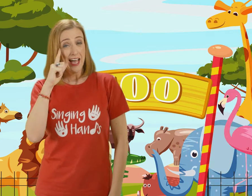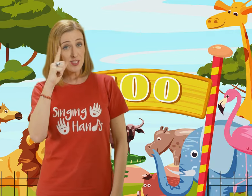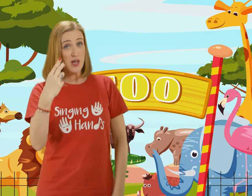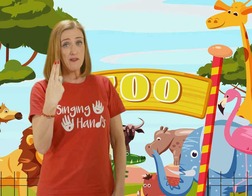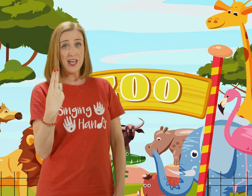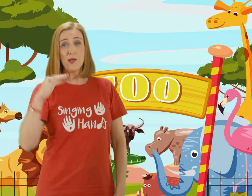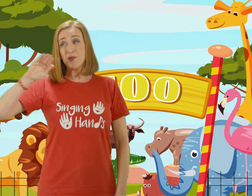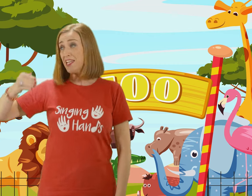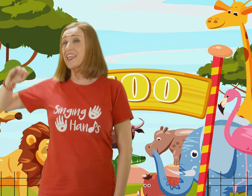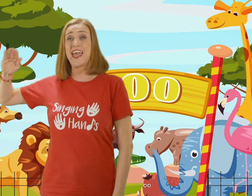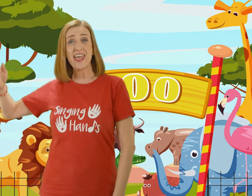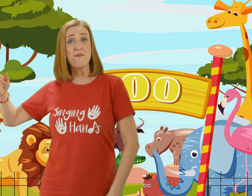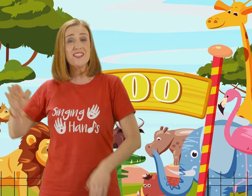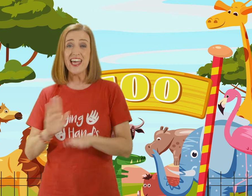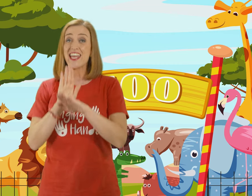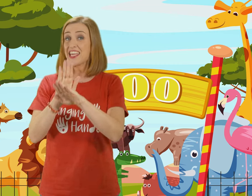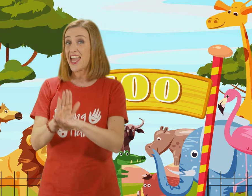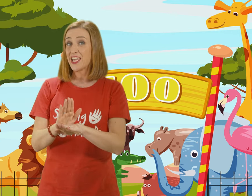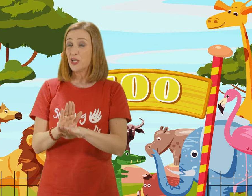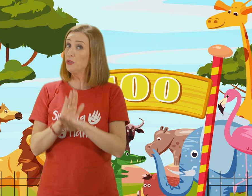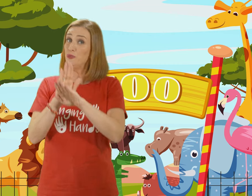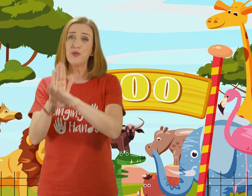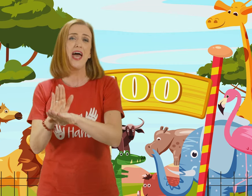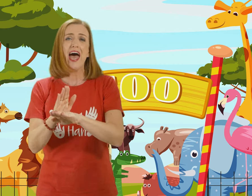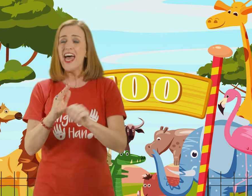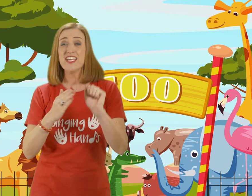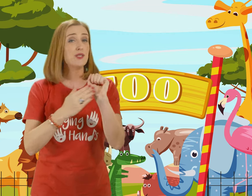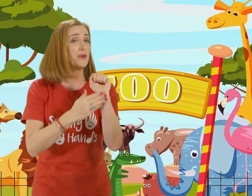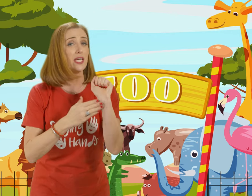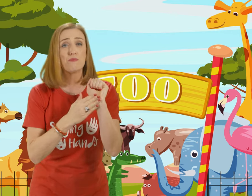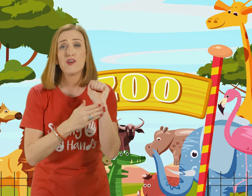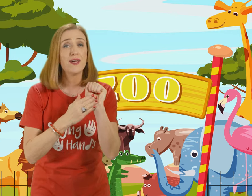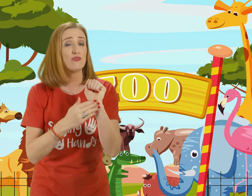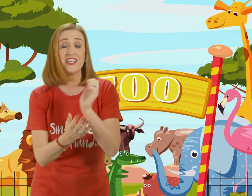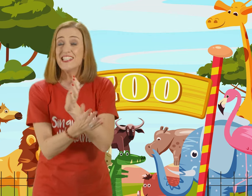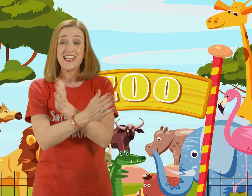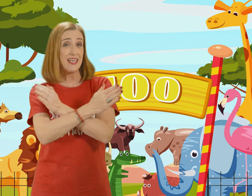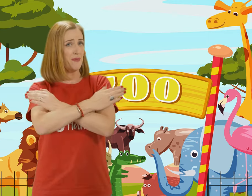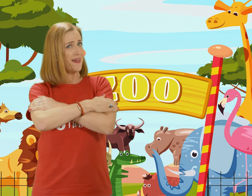I saw a couple of camels and a kangaroo And a big brown grizzly bear